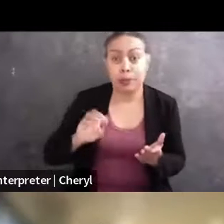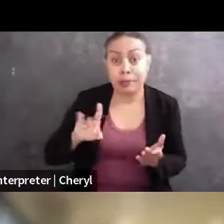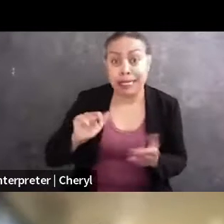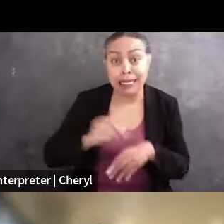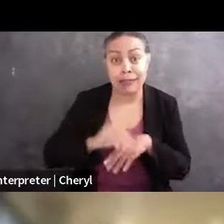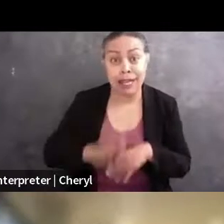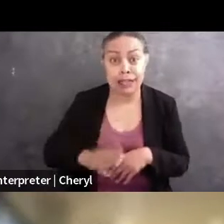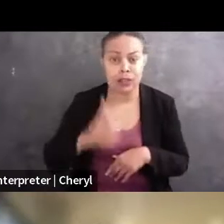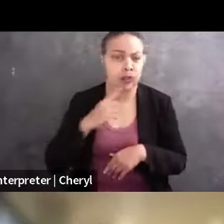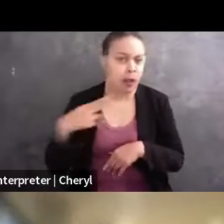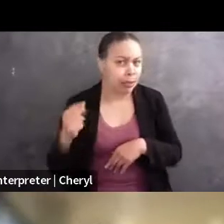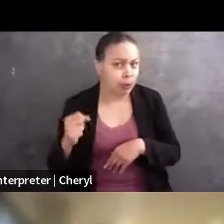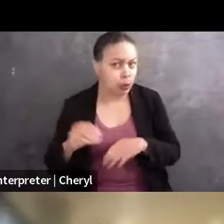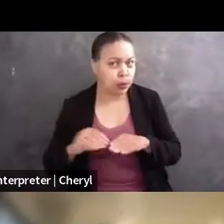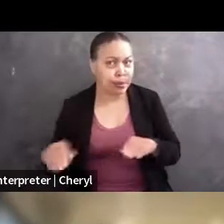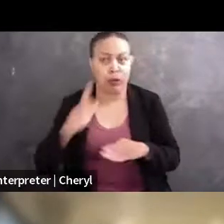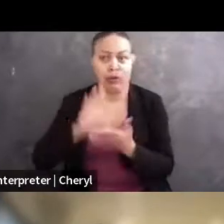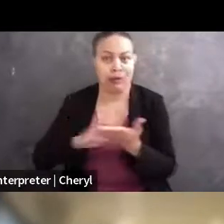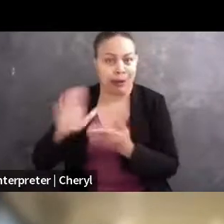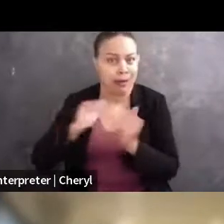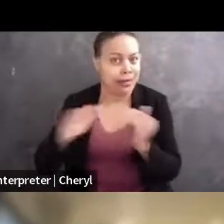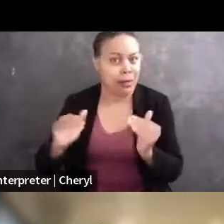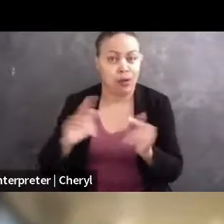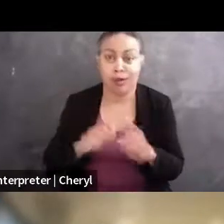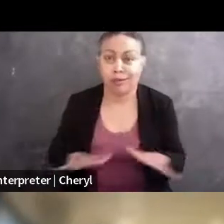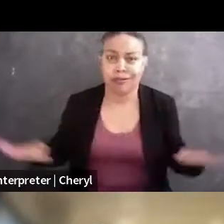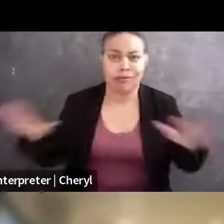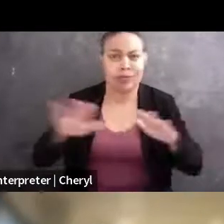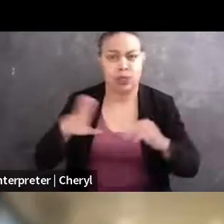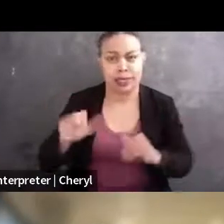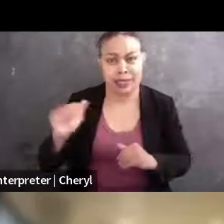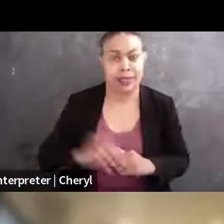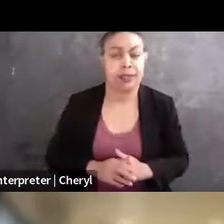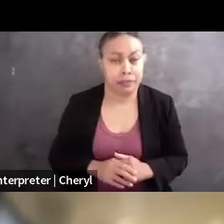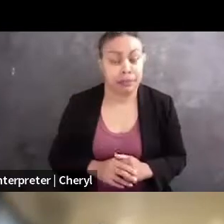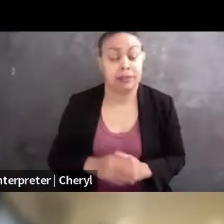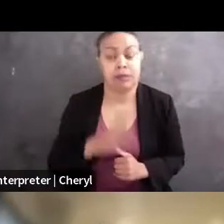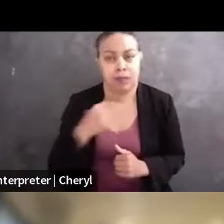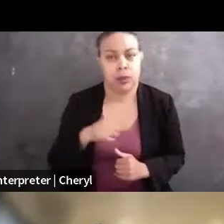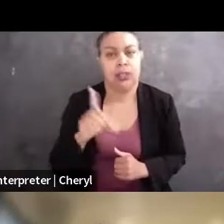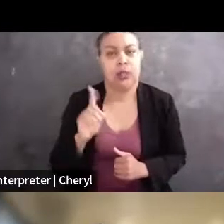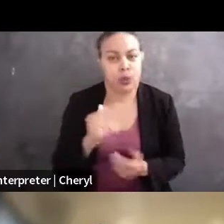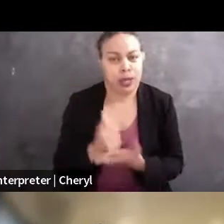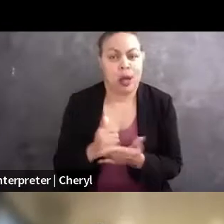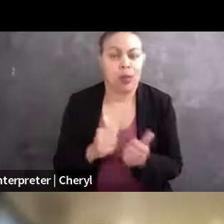and college level from all around the country. We help with things as simple as, you know,